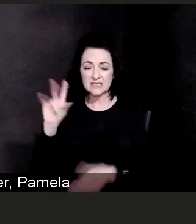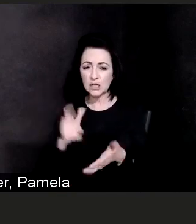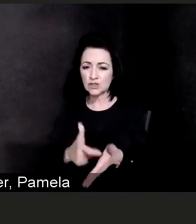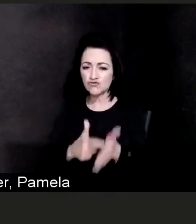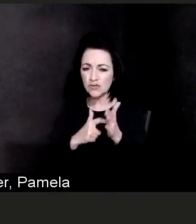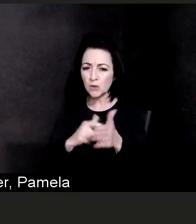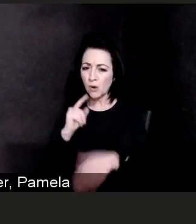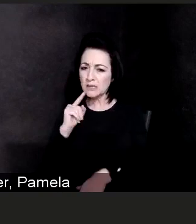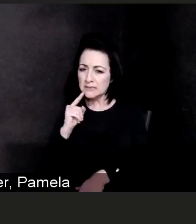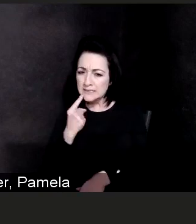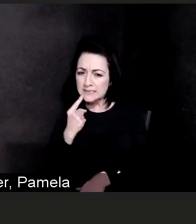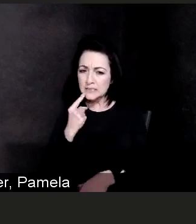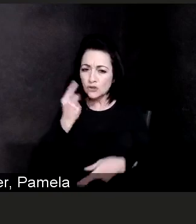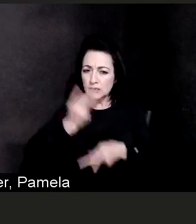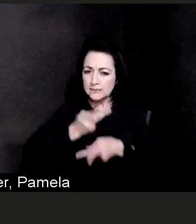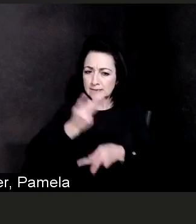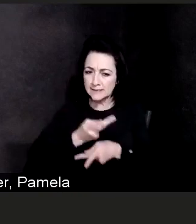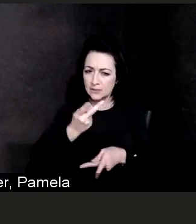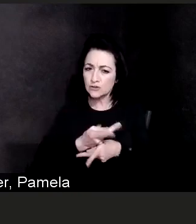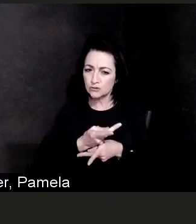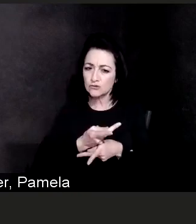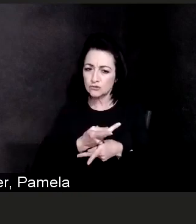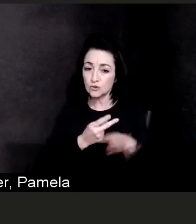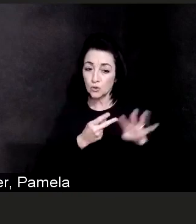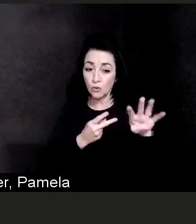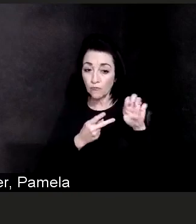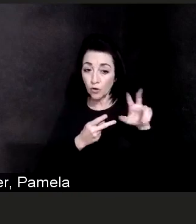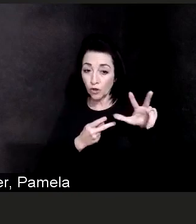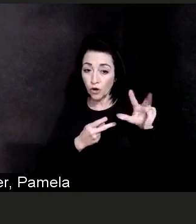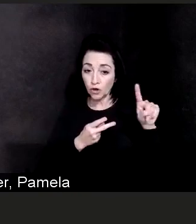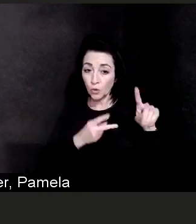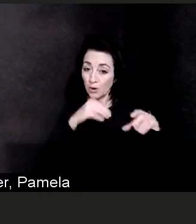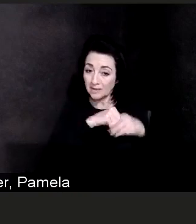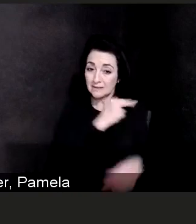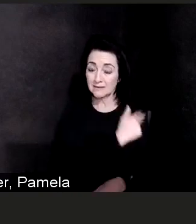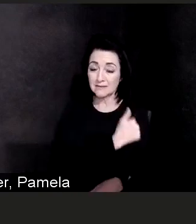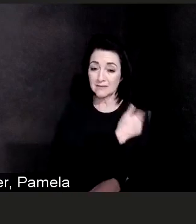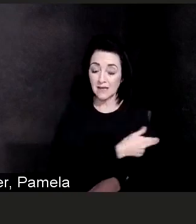So that's 57 out of those 431 patients hospitalized.